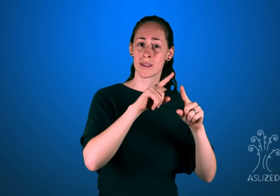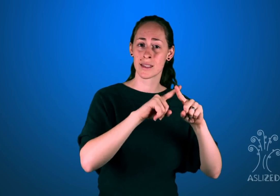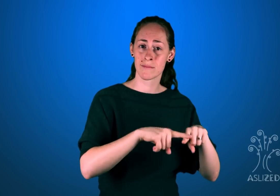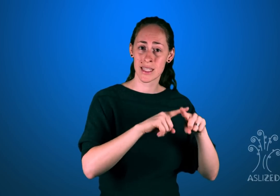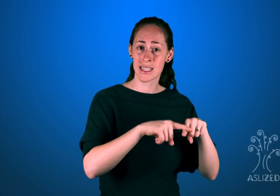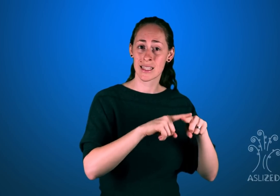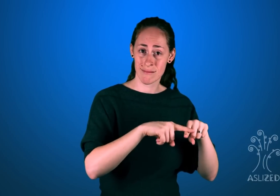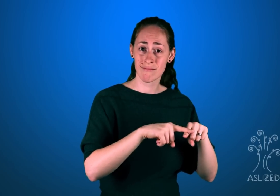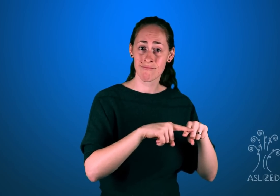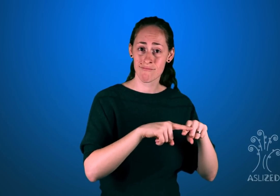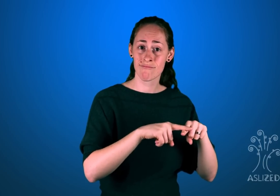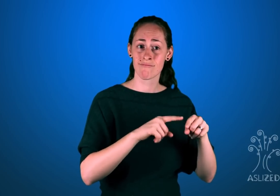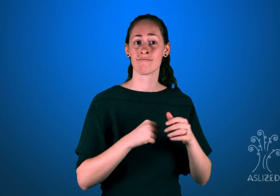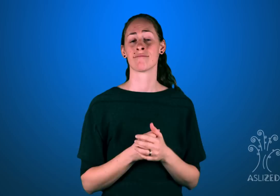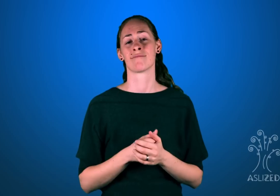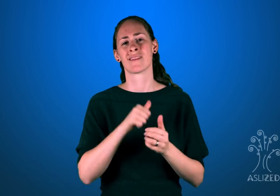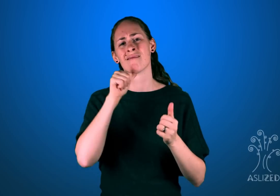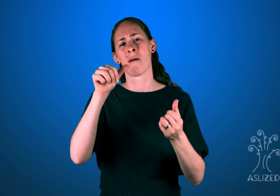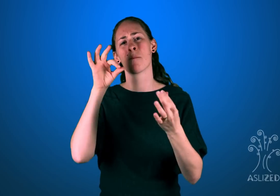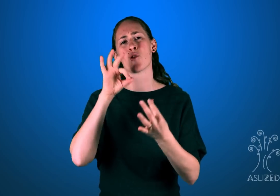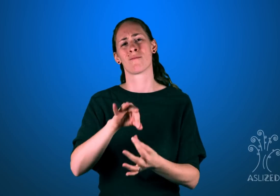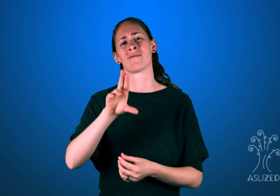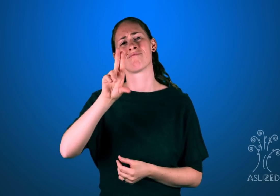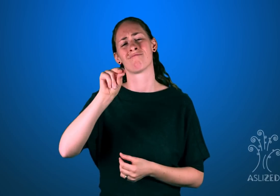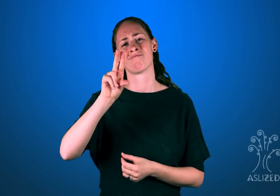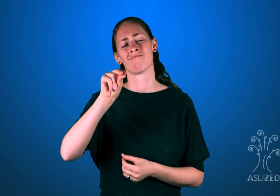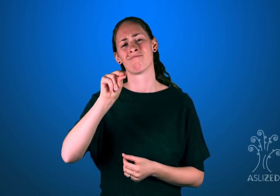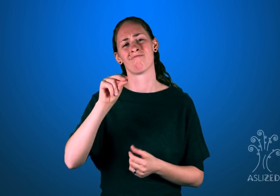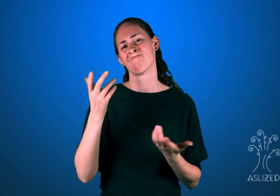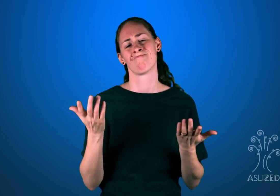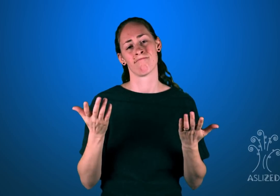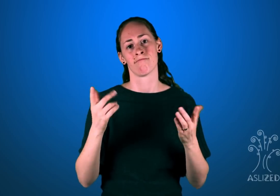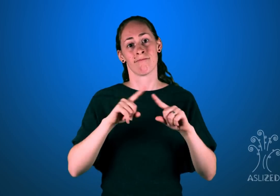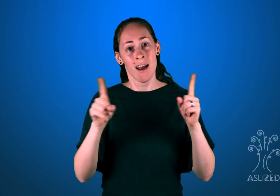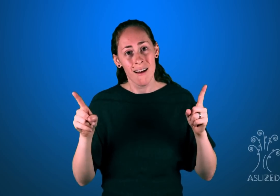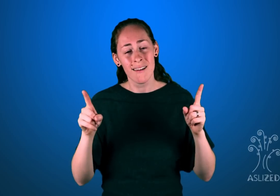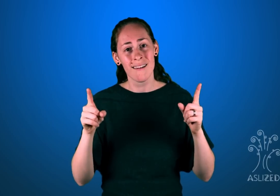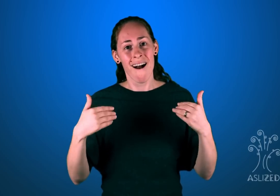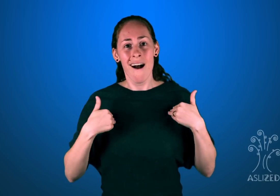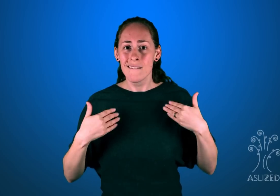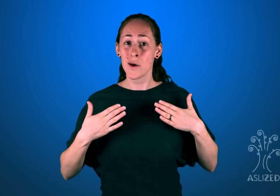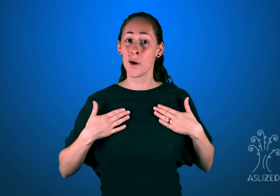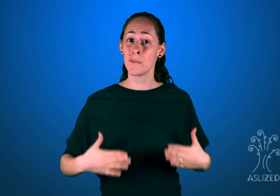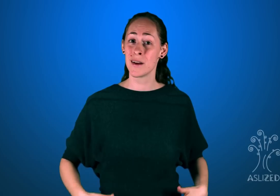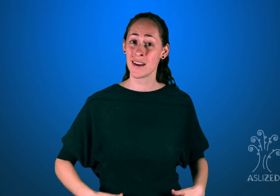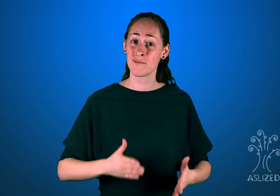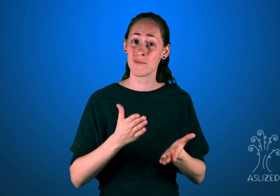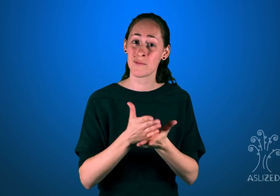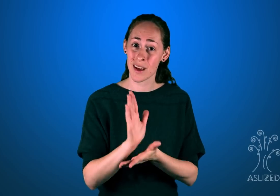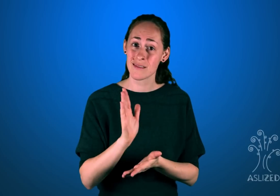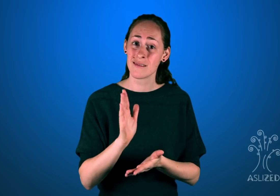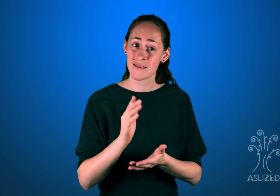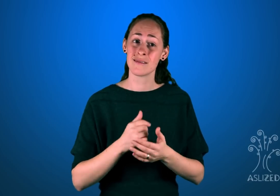dependency. It is not a perfect system, but they do have access to human rights. These rights include